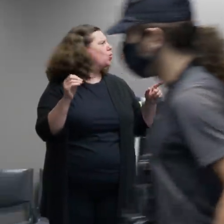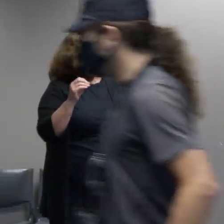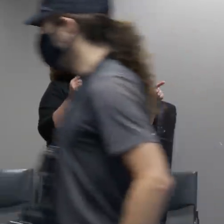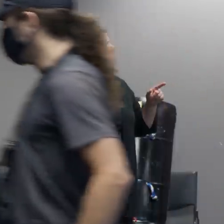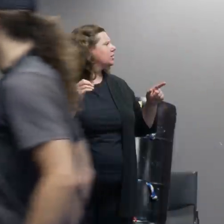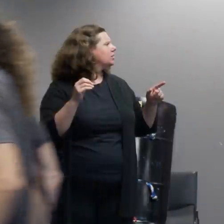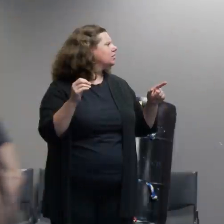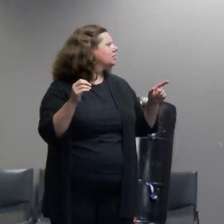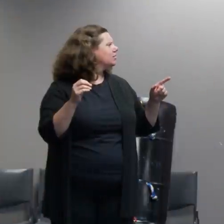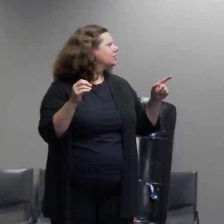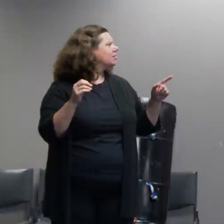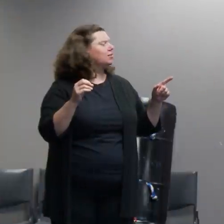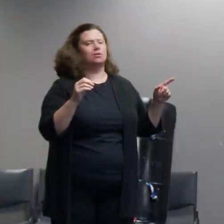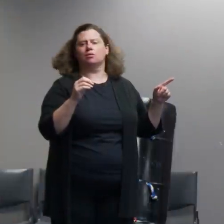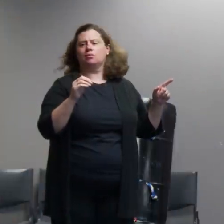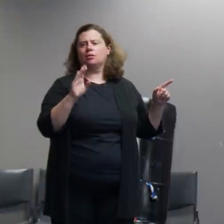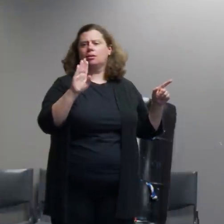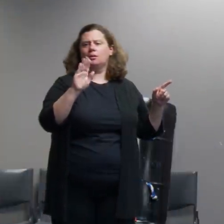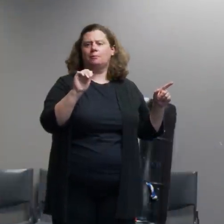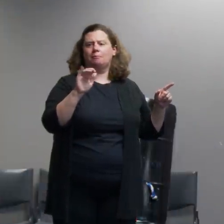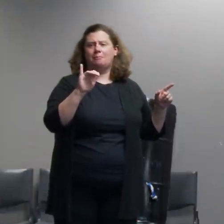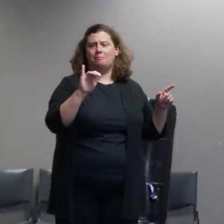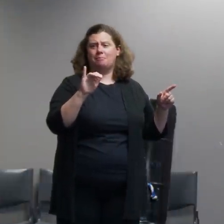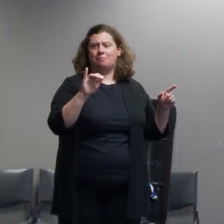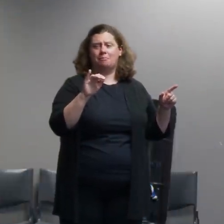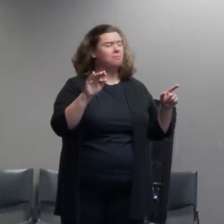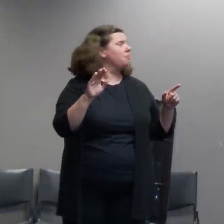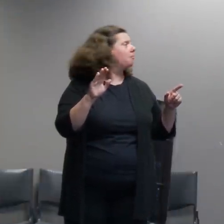everybody thanks for taking my question absolutely